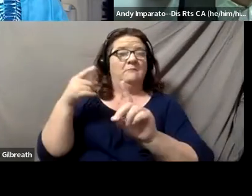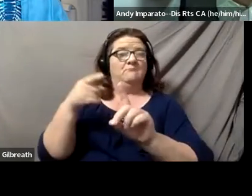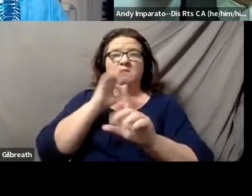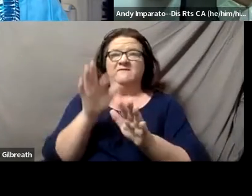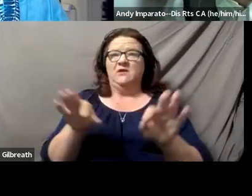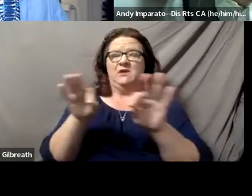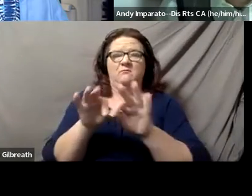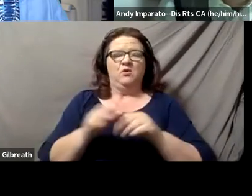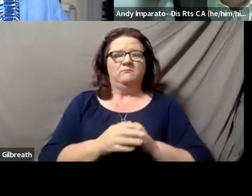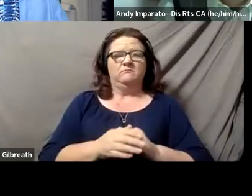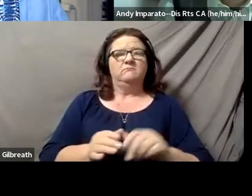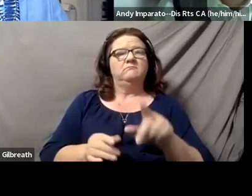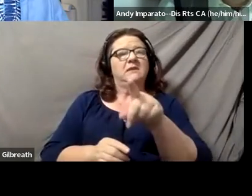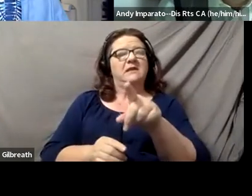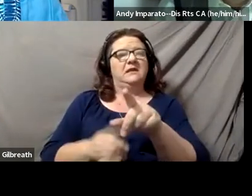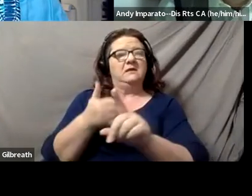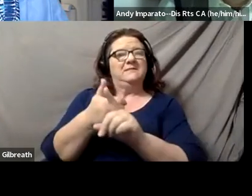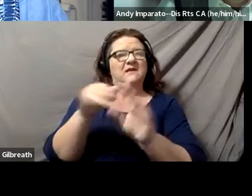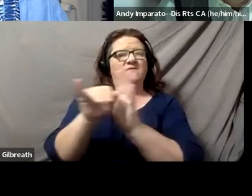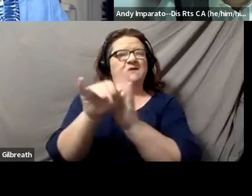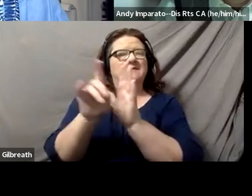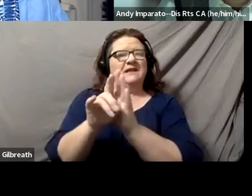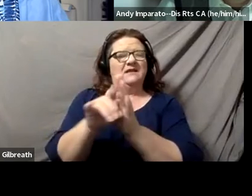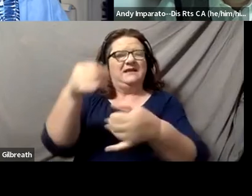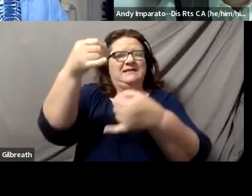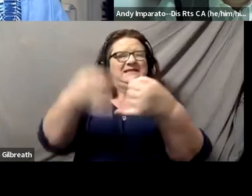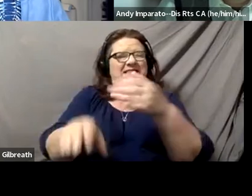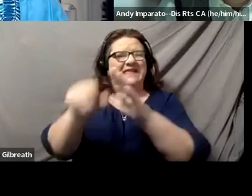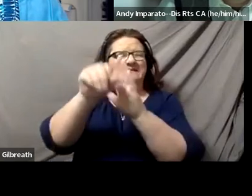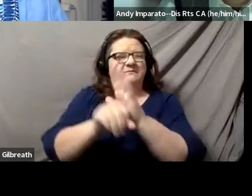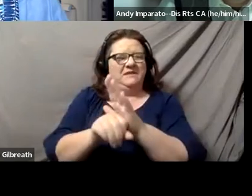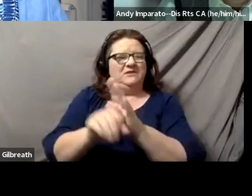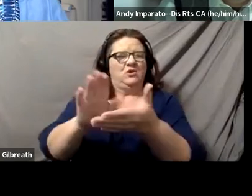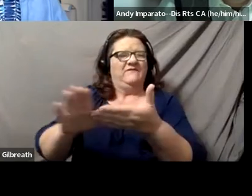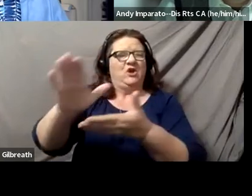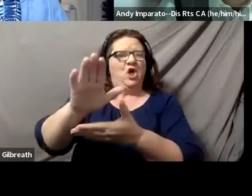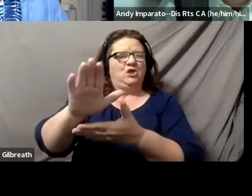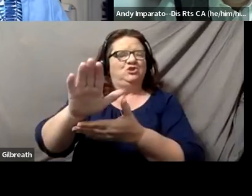is that he was identified in his last semester of the university,